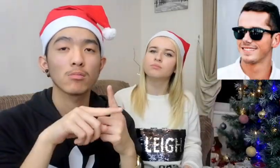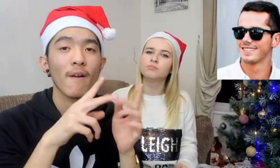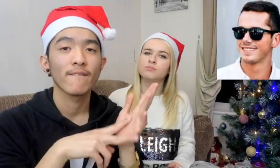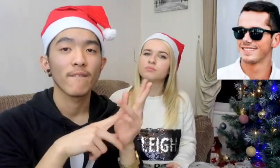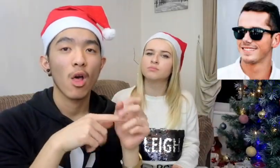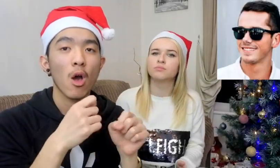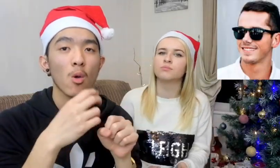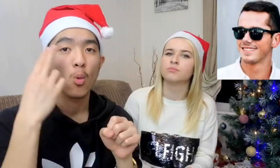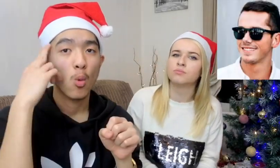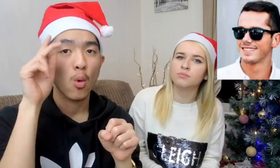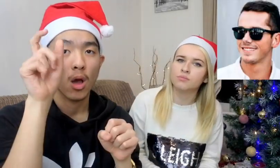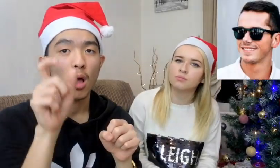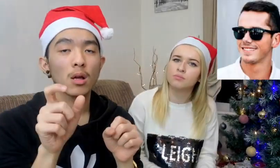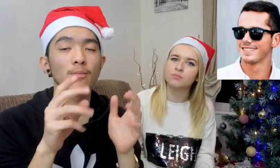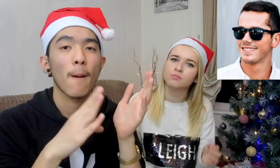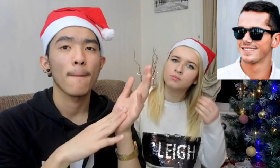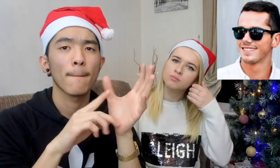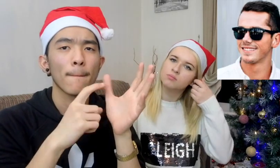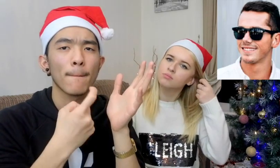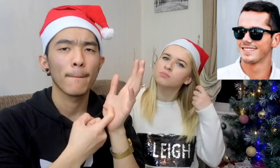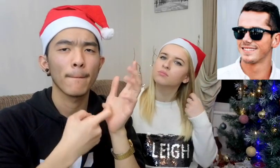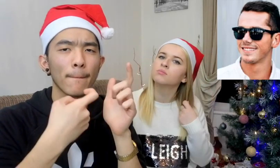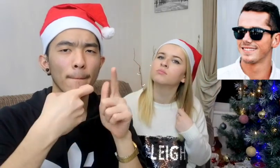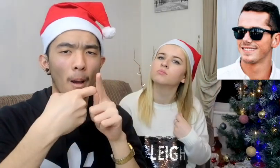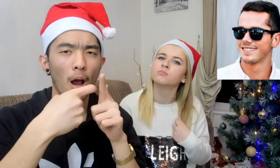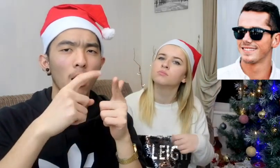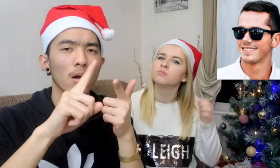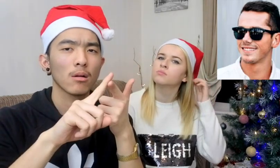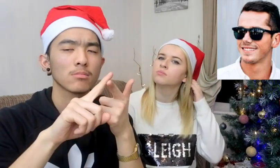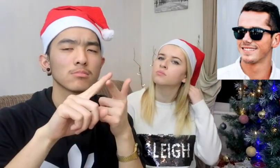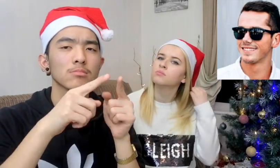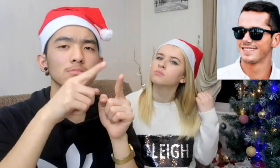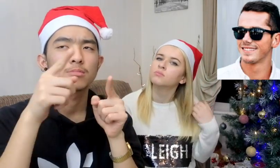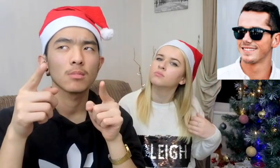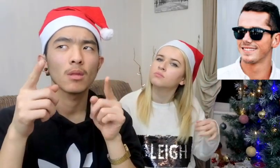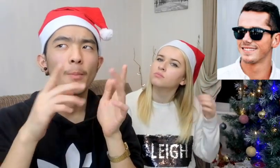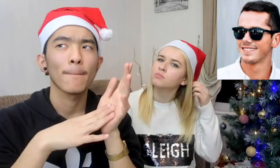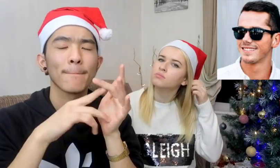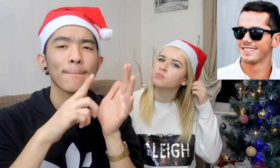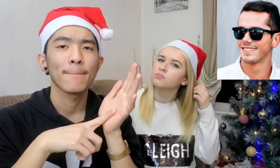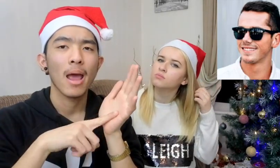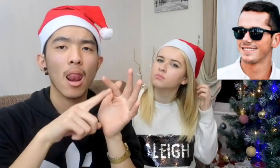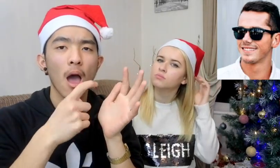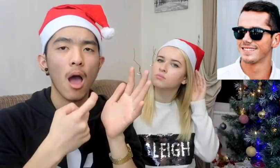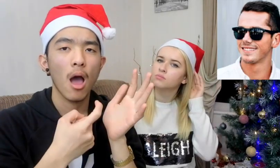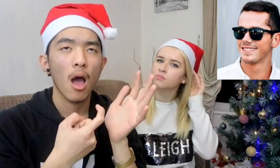Vlogger Youtube Star, MarkE Miller